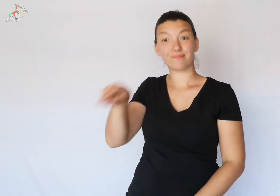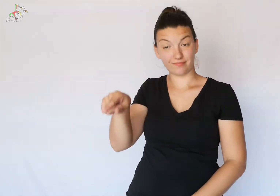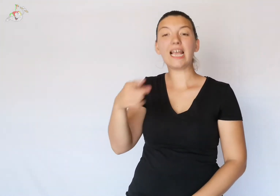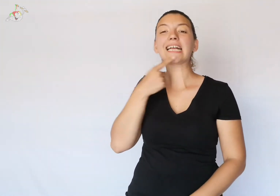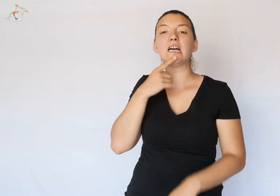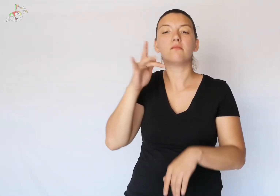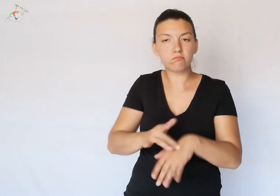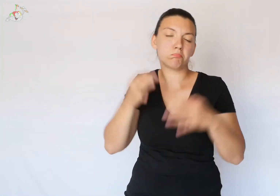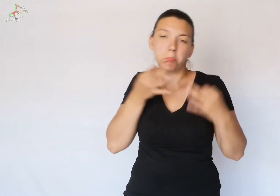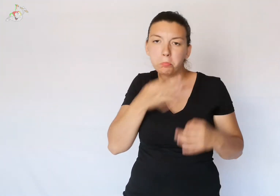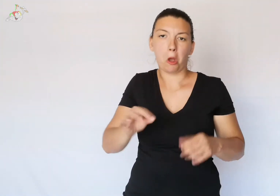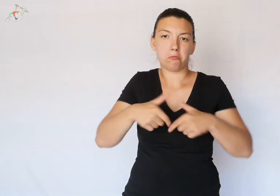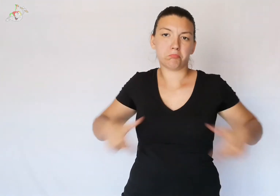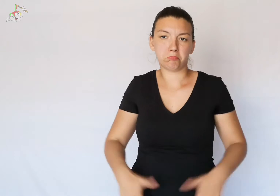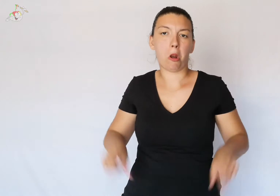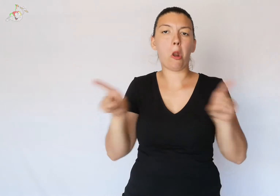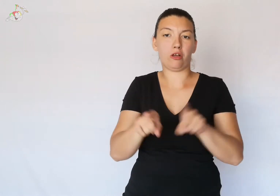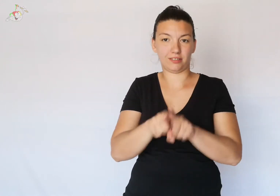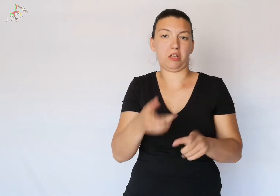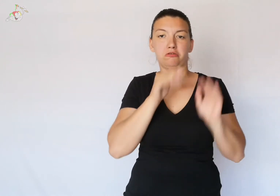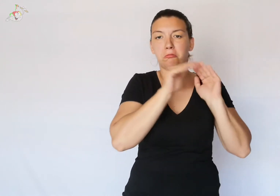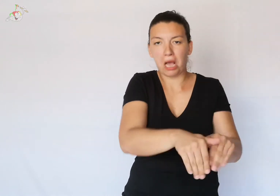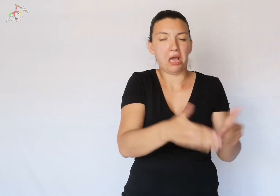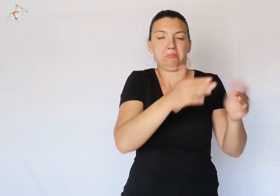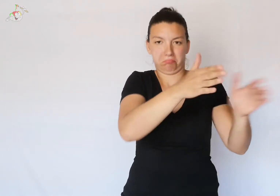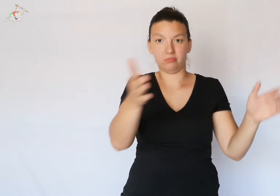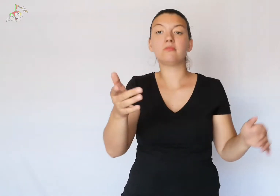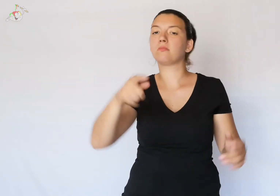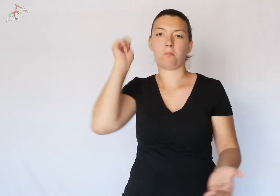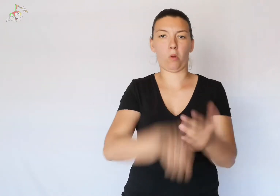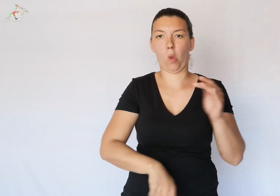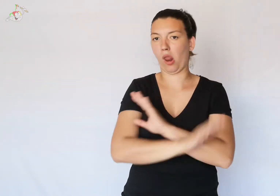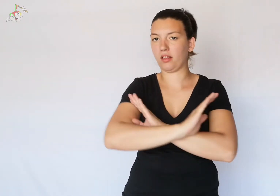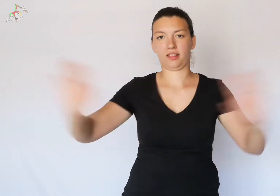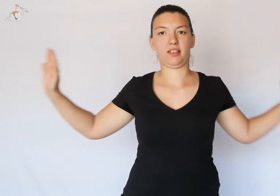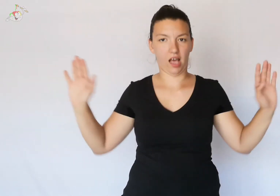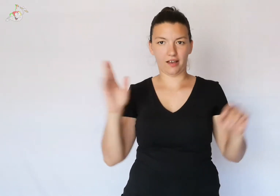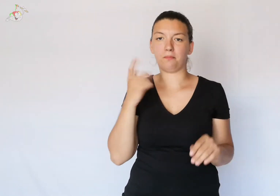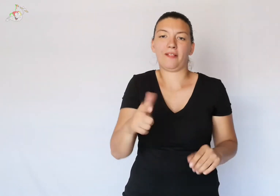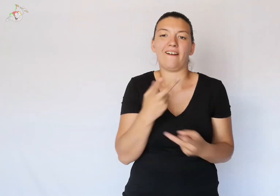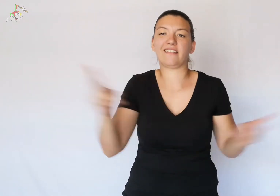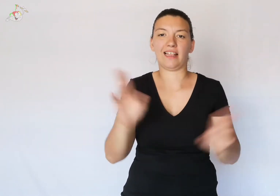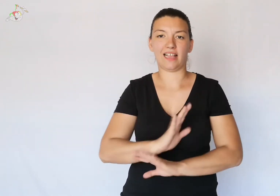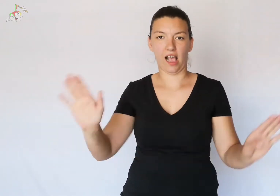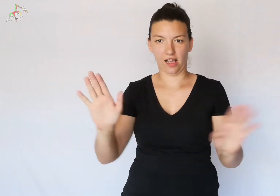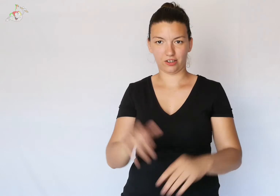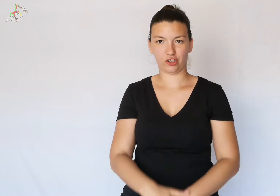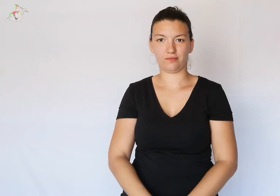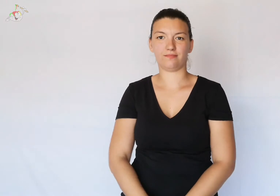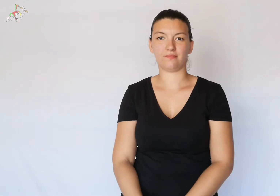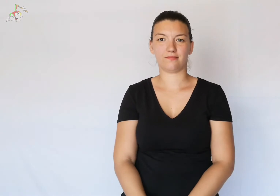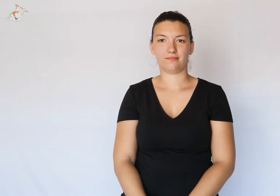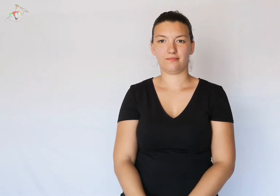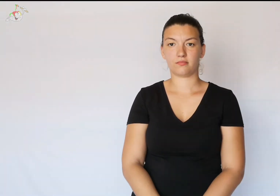Those who wore it to bathe received penalties because it was forbidden.